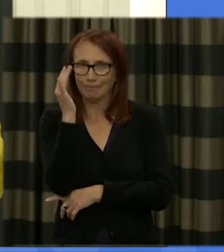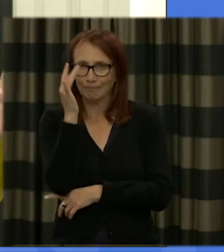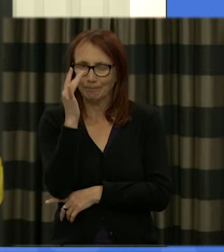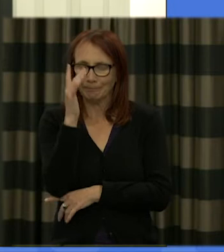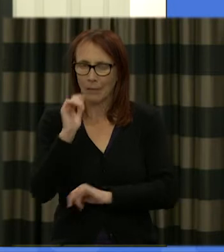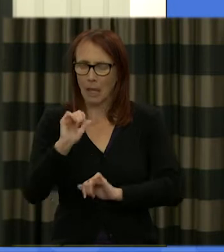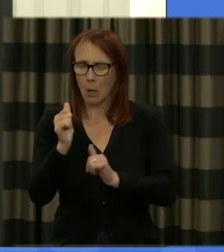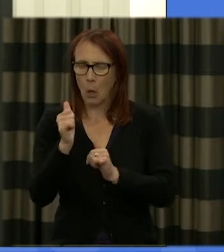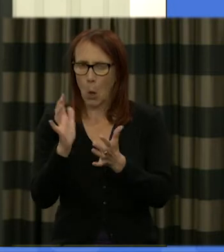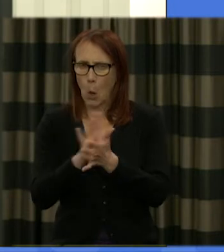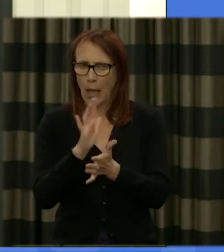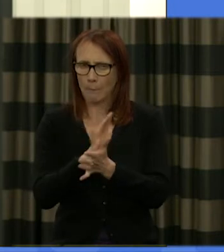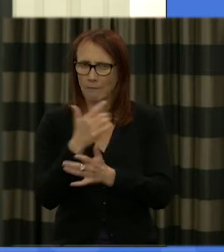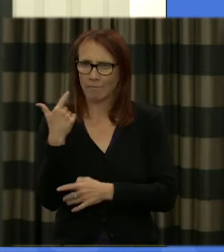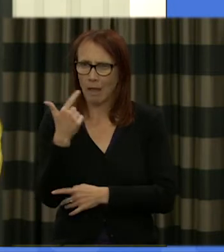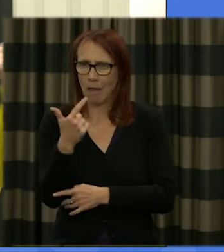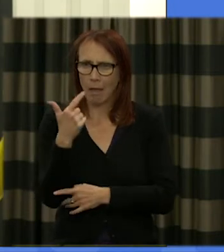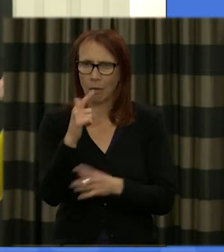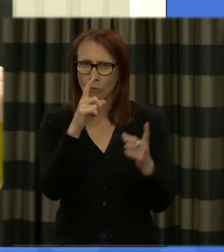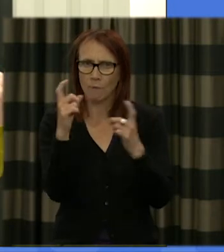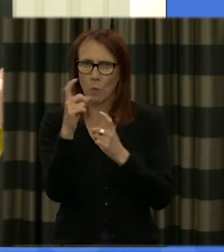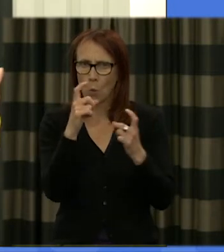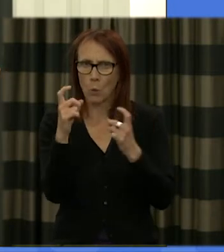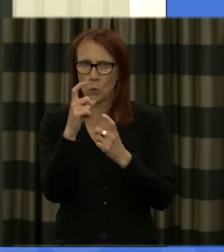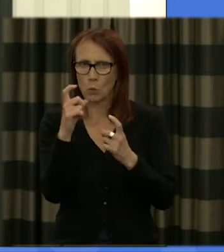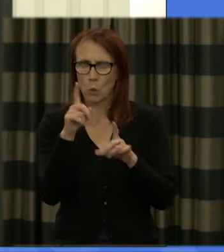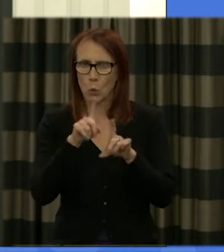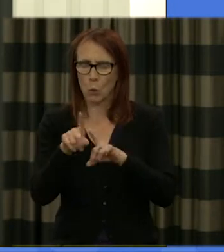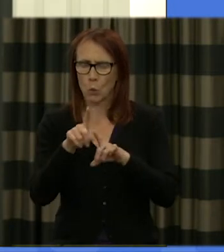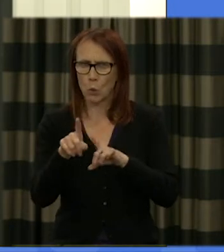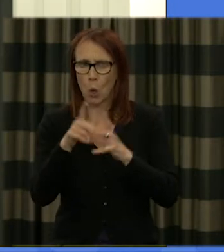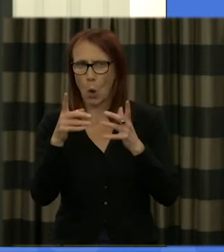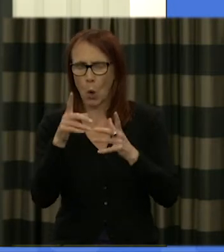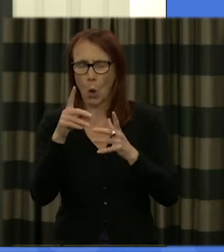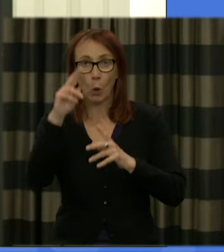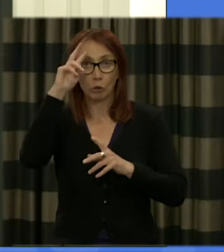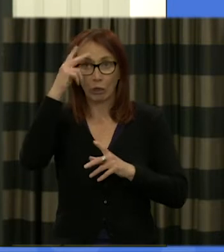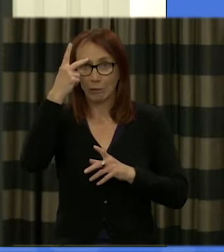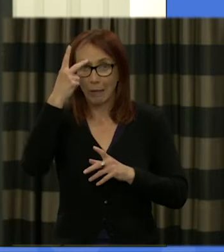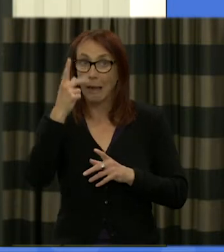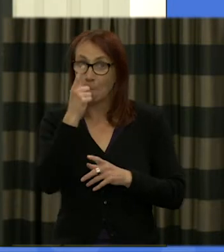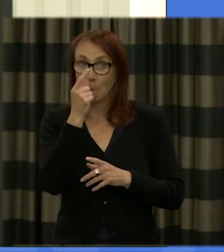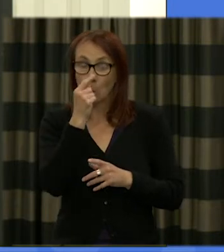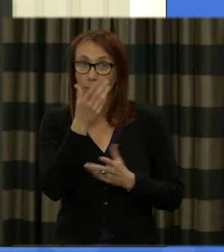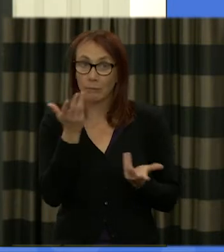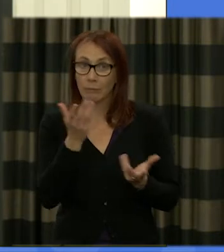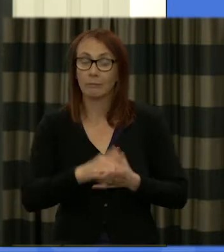and reflect on on the decision you made it back and weekend one there's no need to change your mind about it but you may just feel slightly differently now than